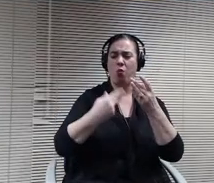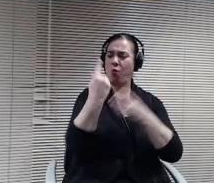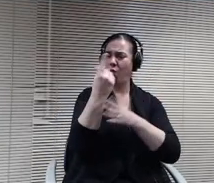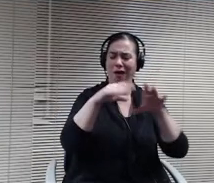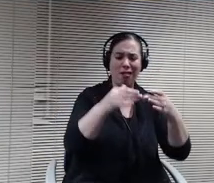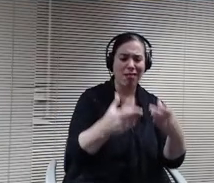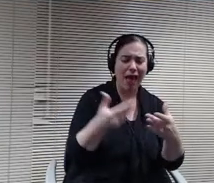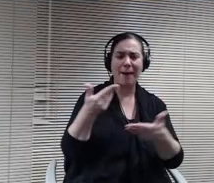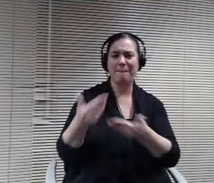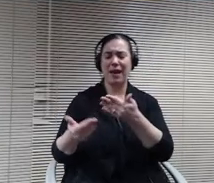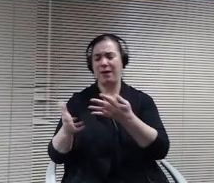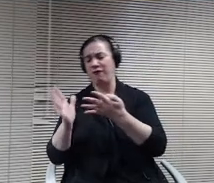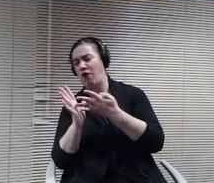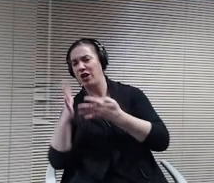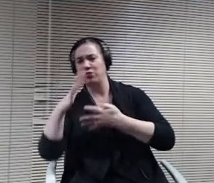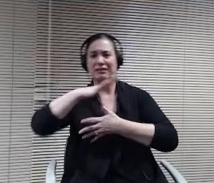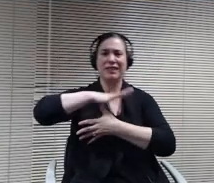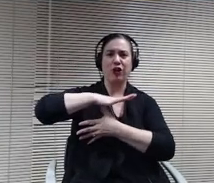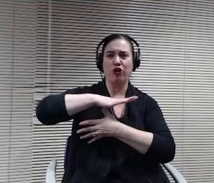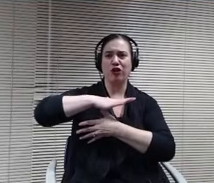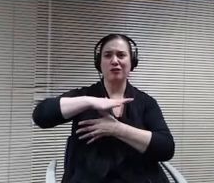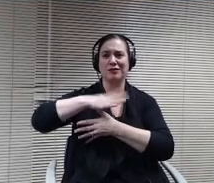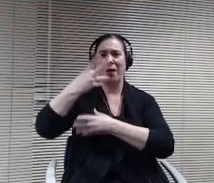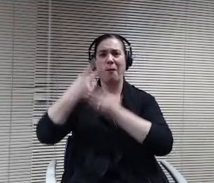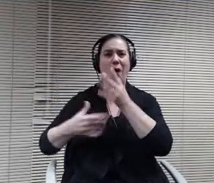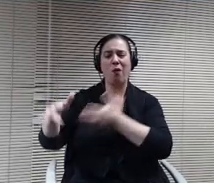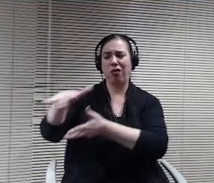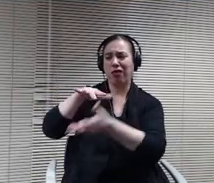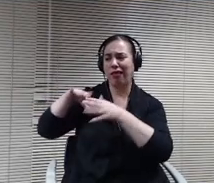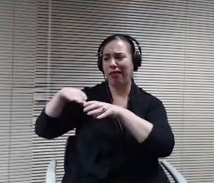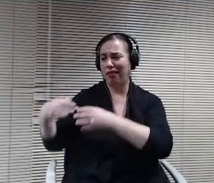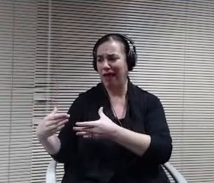If we have to bounce around with three grades starting out at a